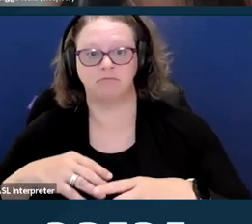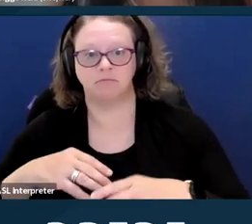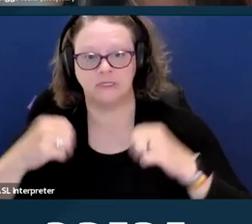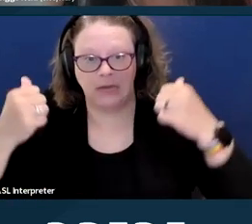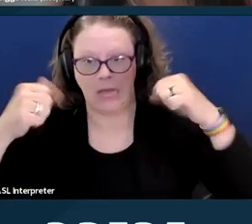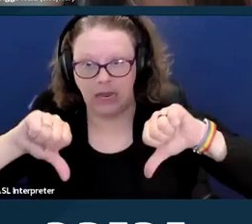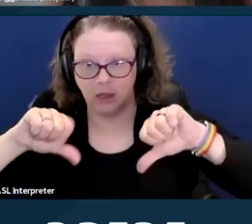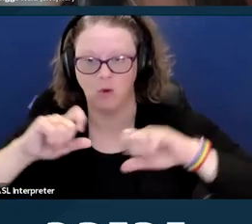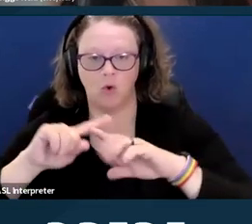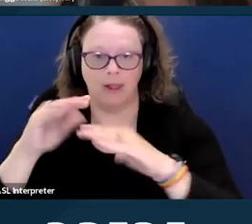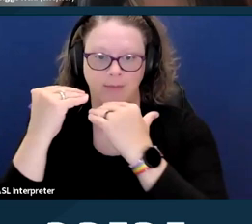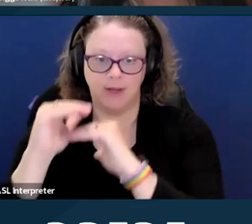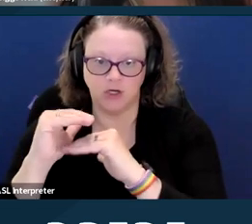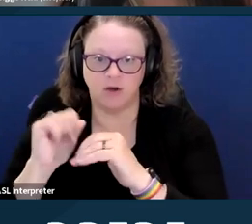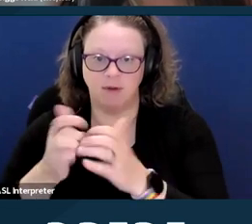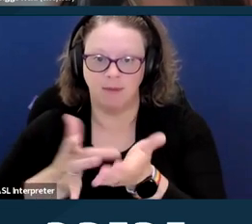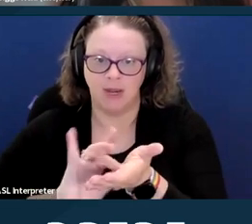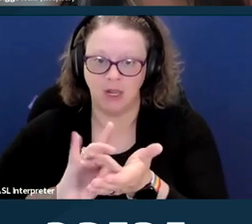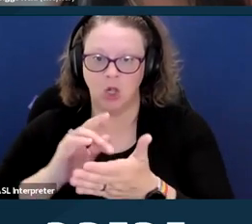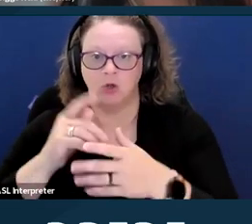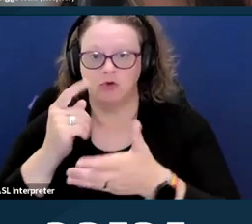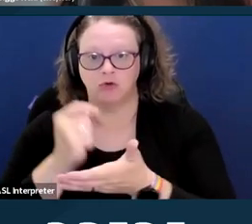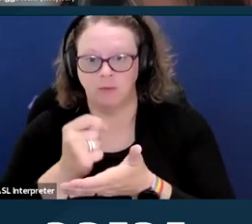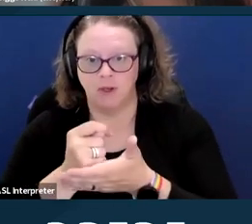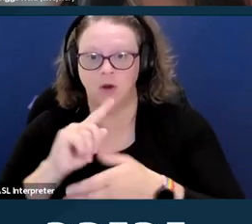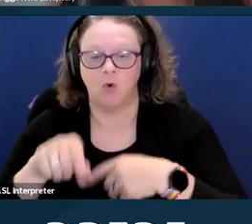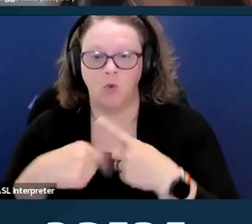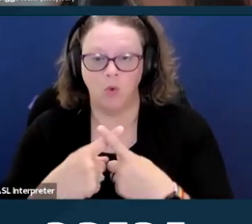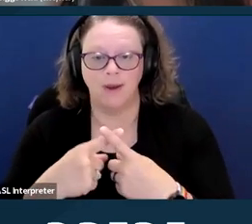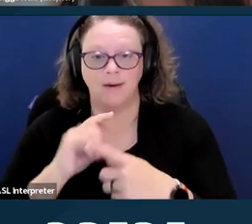based on bias, stereotypes about an individual's disability.